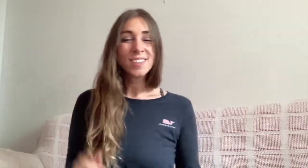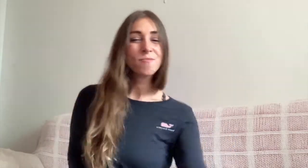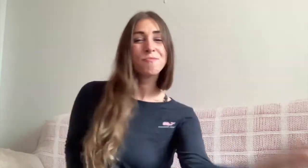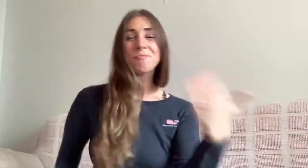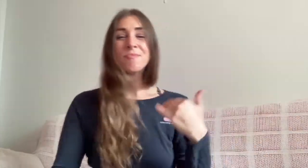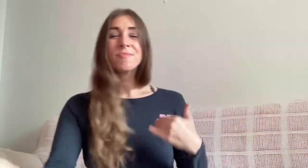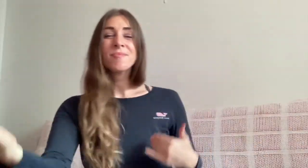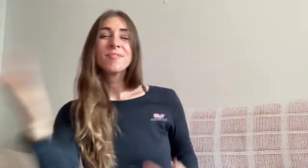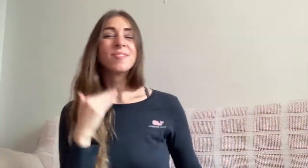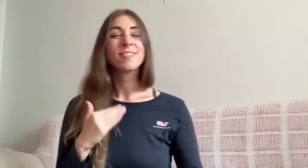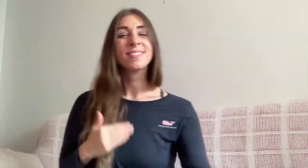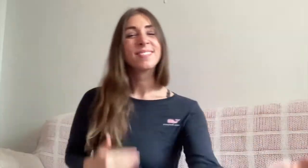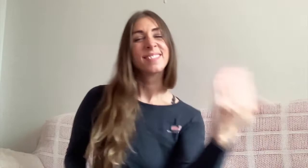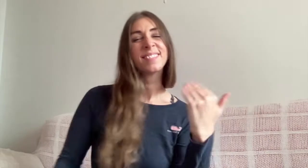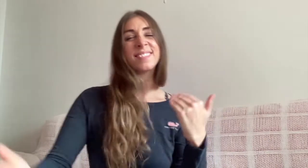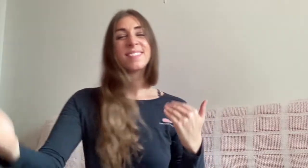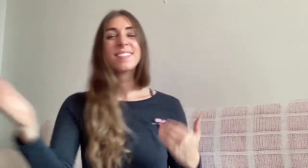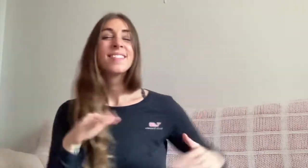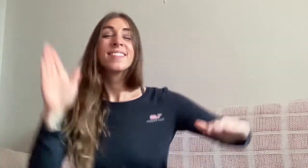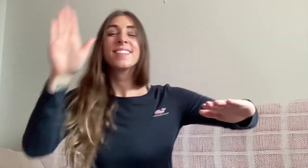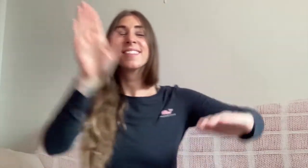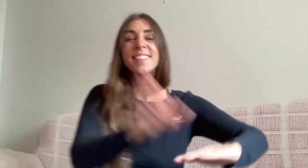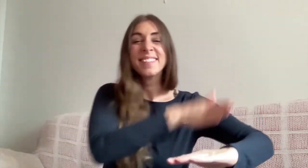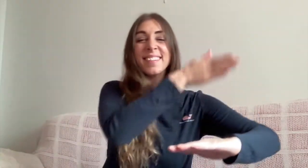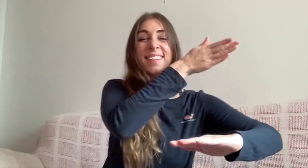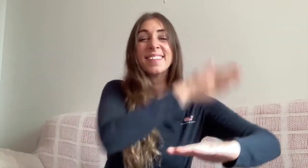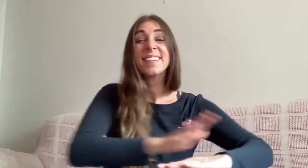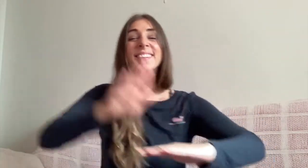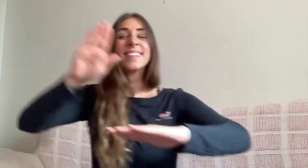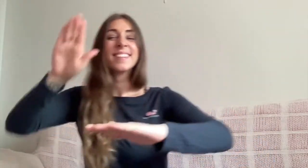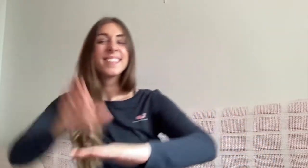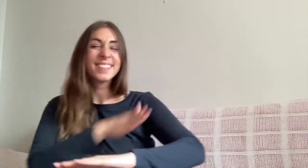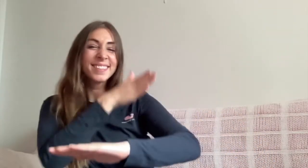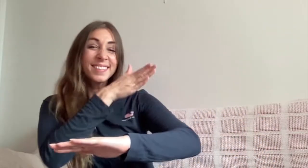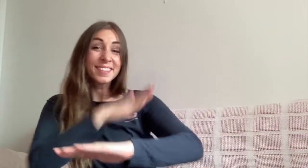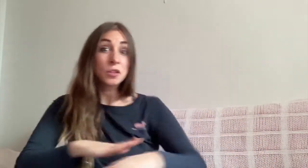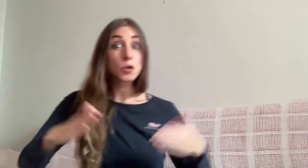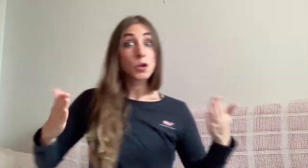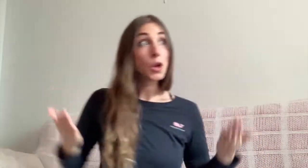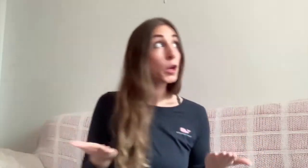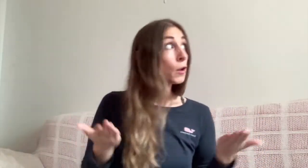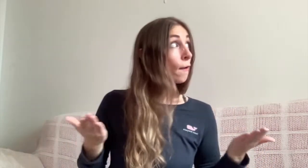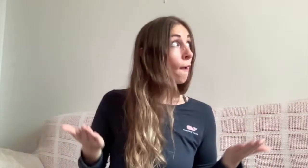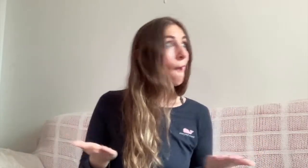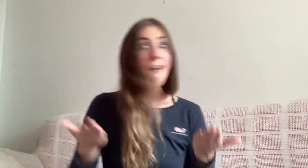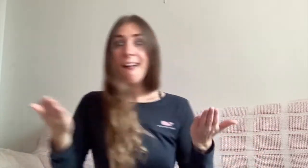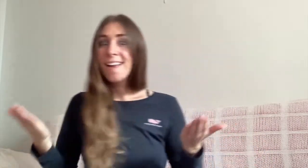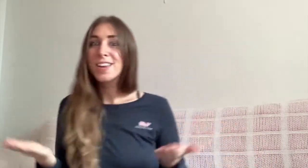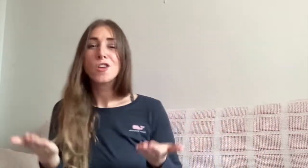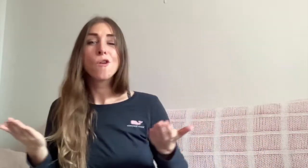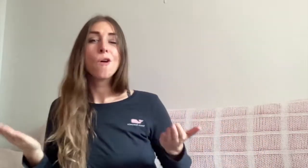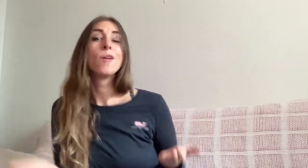Come come come come Music music here here